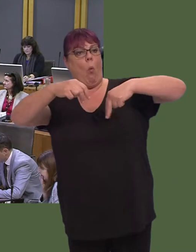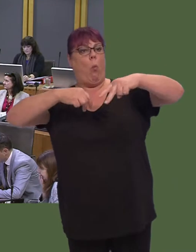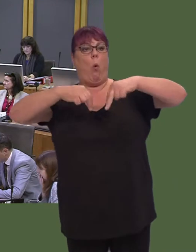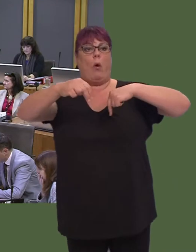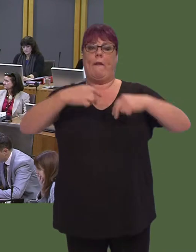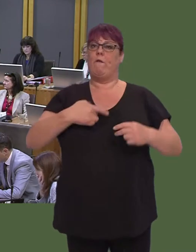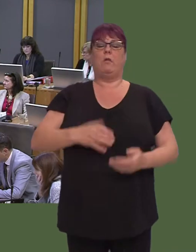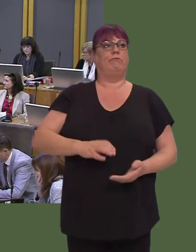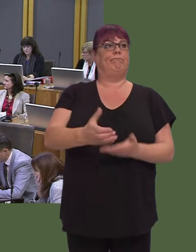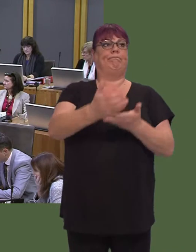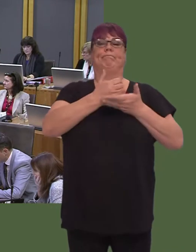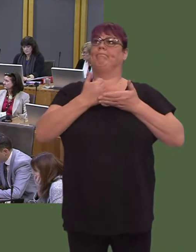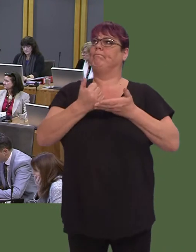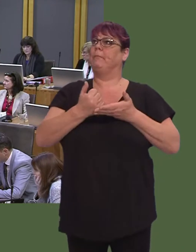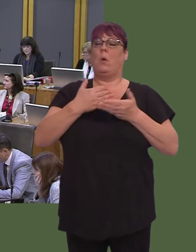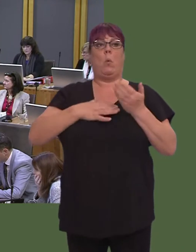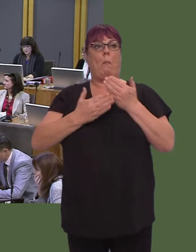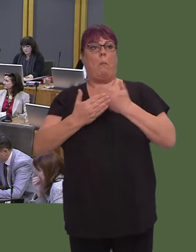communities, more walking and cycling with the health and environmental benefits that